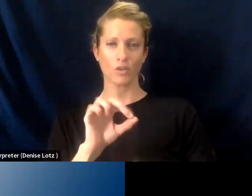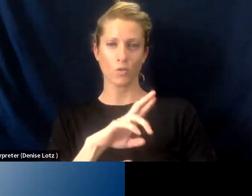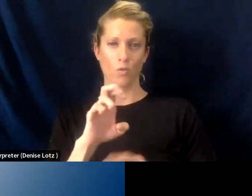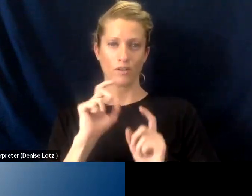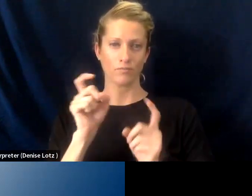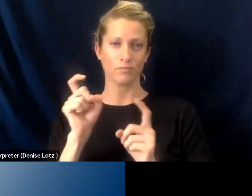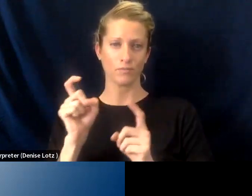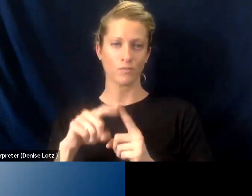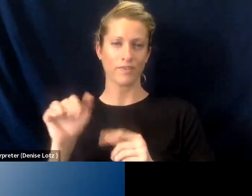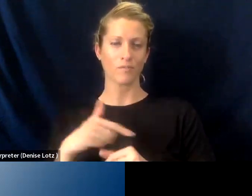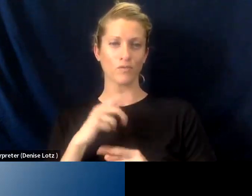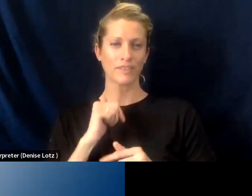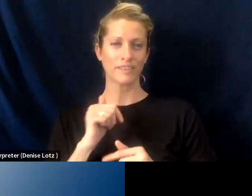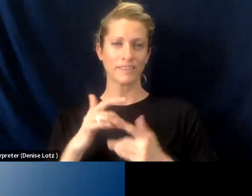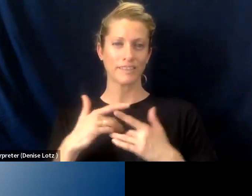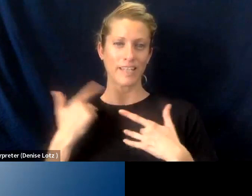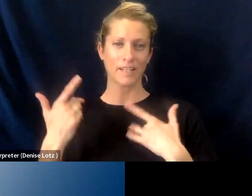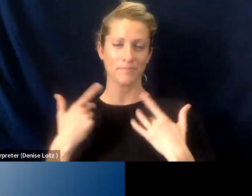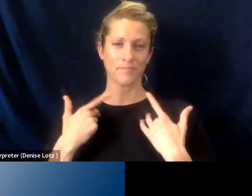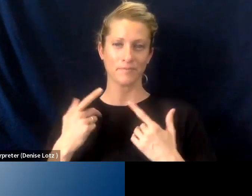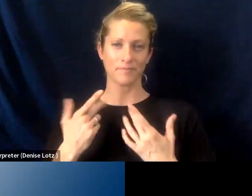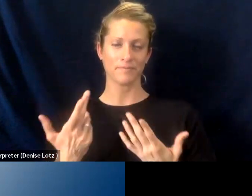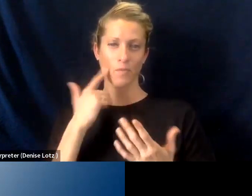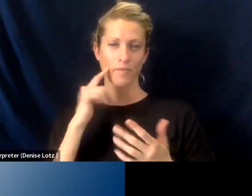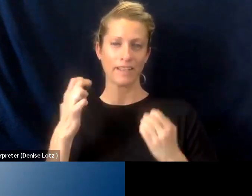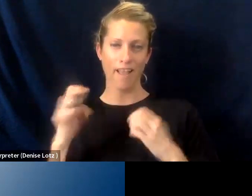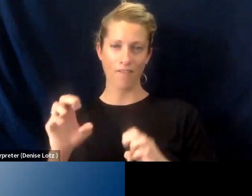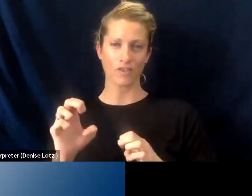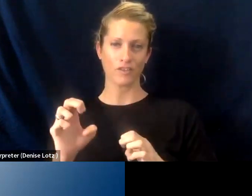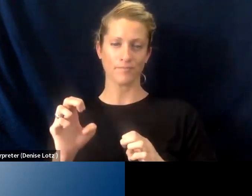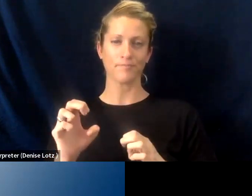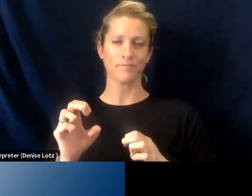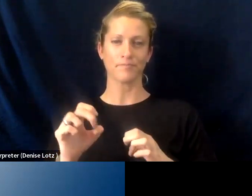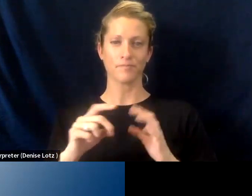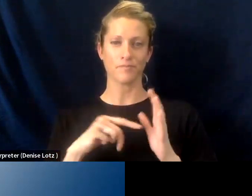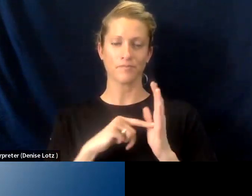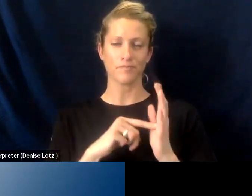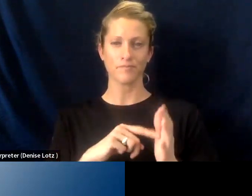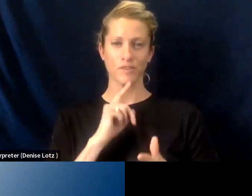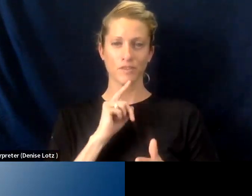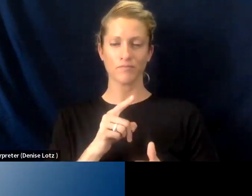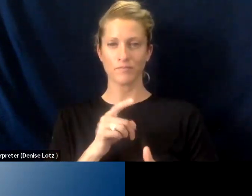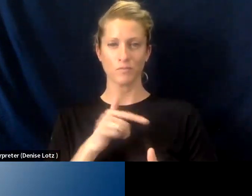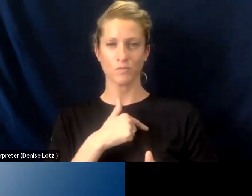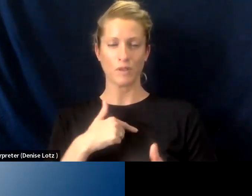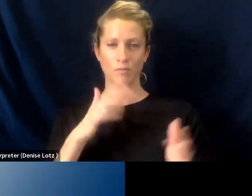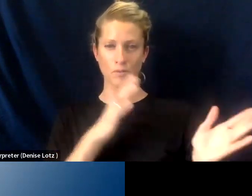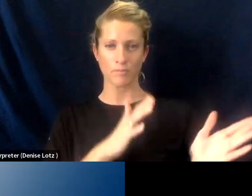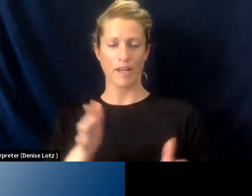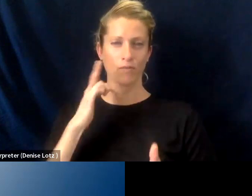So we're excited to be a catalyst. In this effort we're excited to be able to ensure that we prepare individuals that have